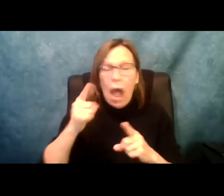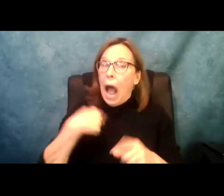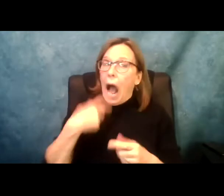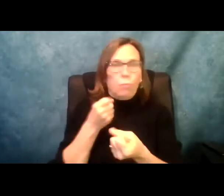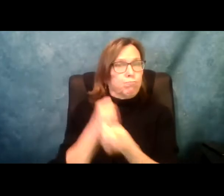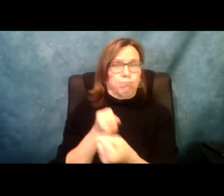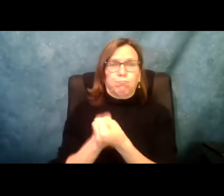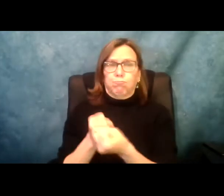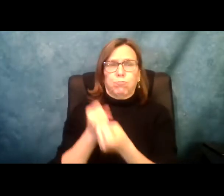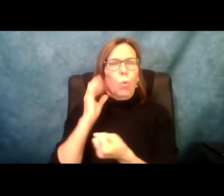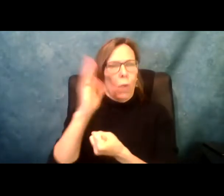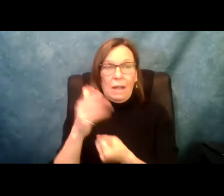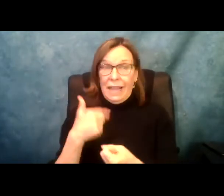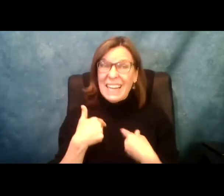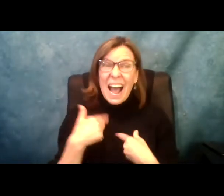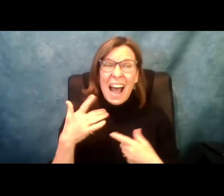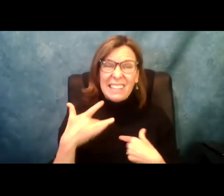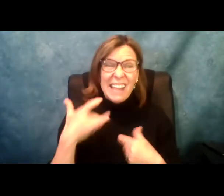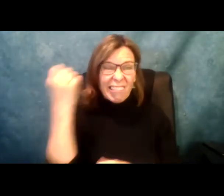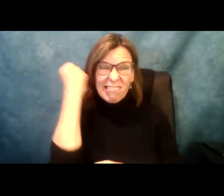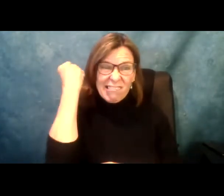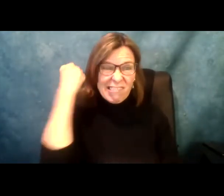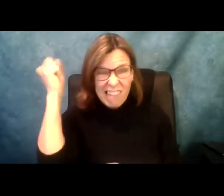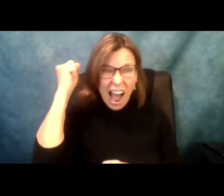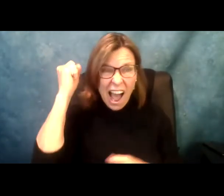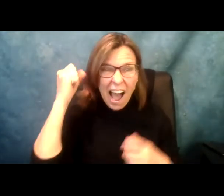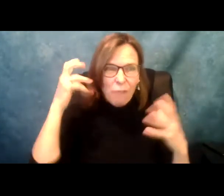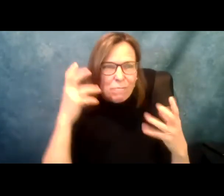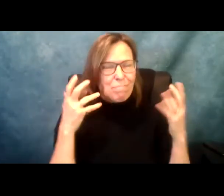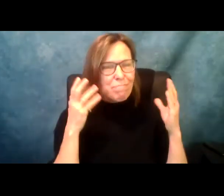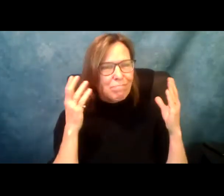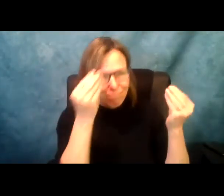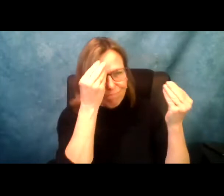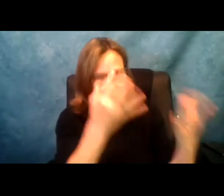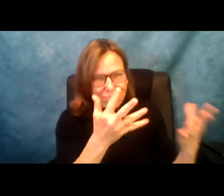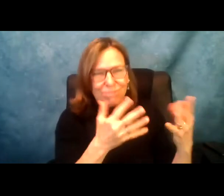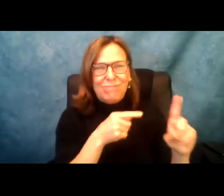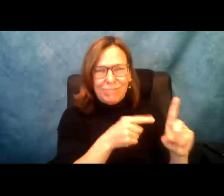going to make sure that your voices are heard, I'll be